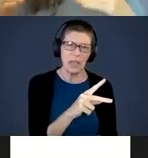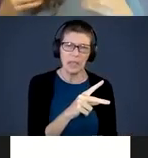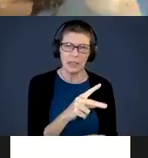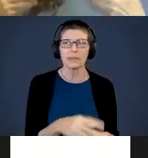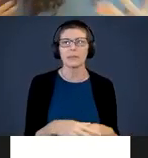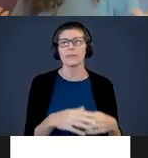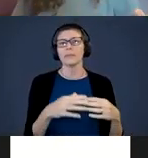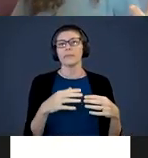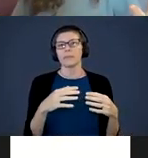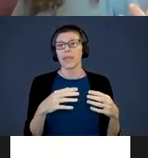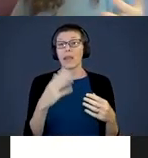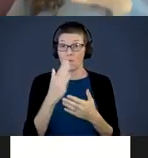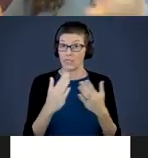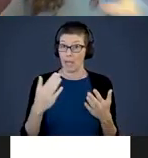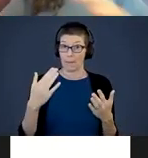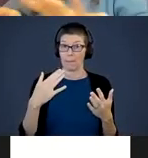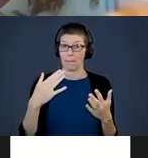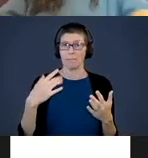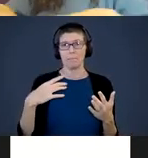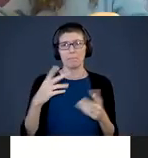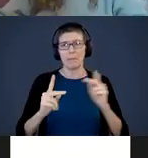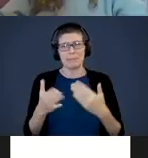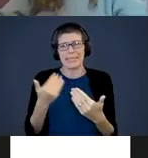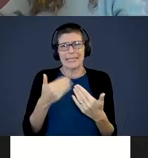sorry.” For some of us that is easy to do, to talk about what the baby is doing.